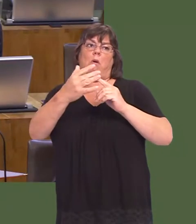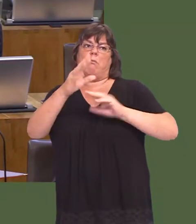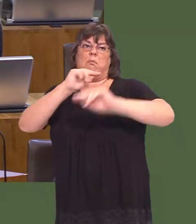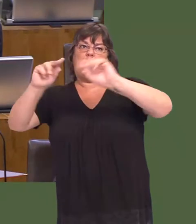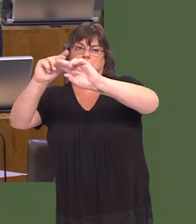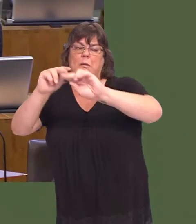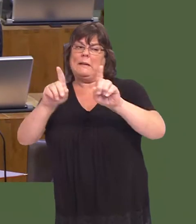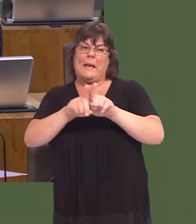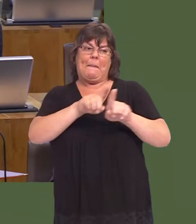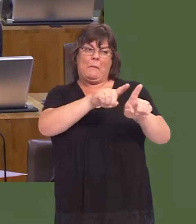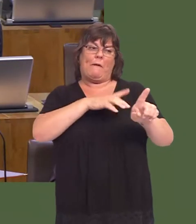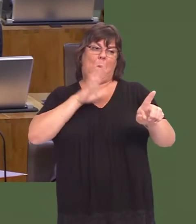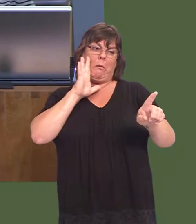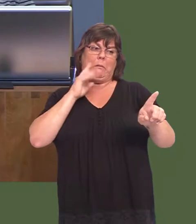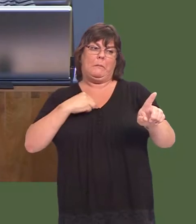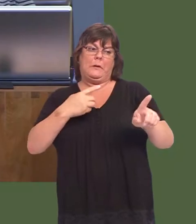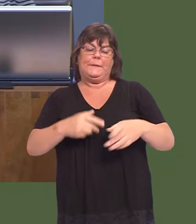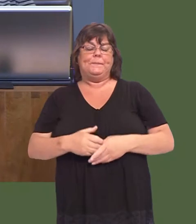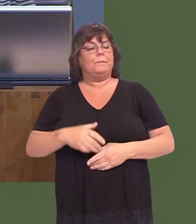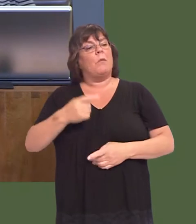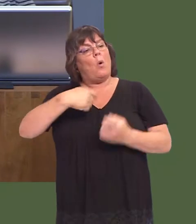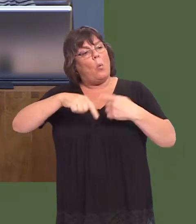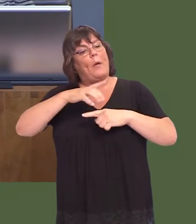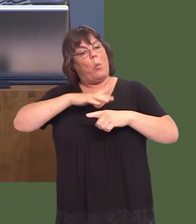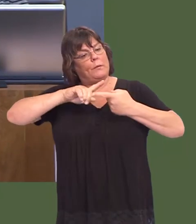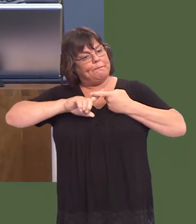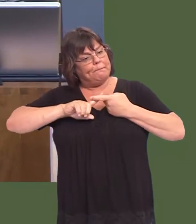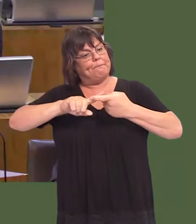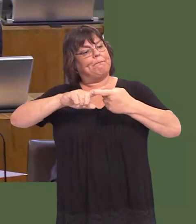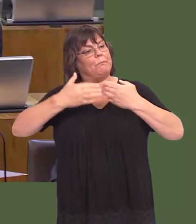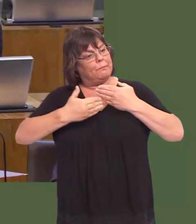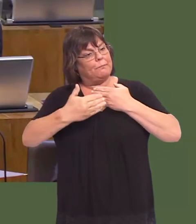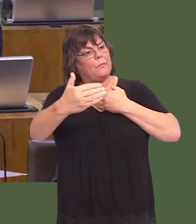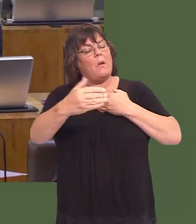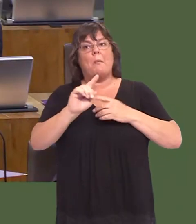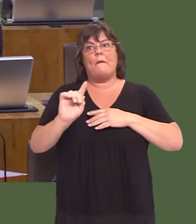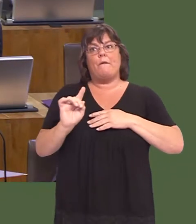As I said, this is something that we want to take forward, but the first port of call